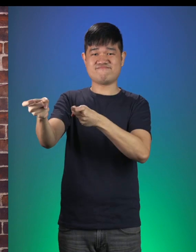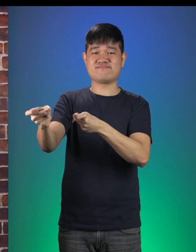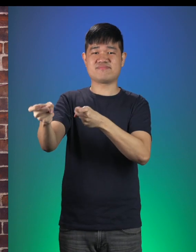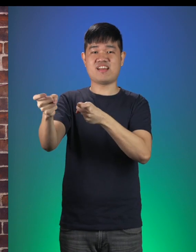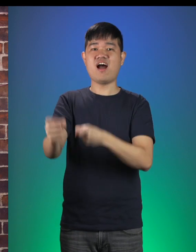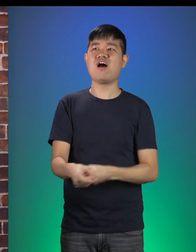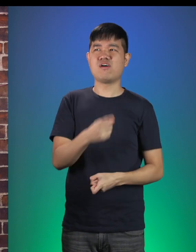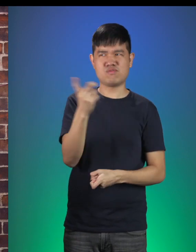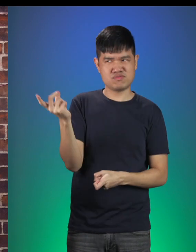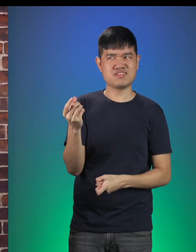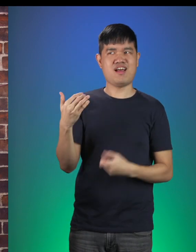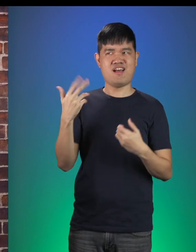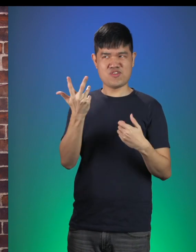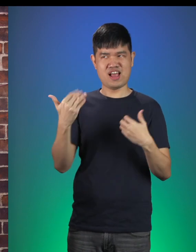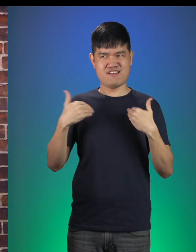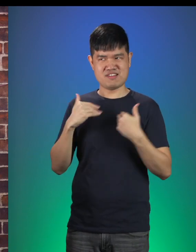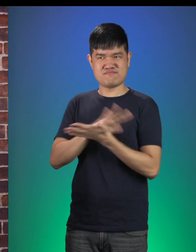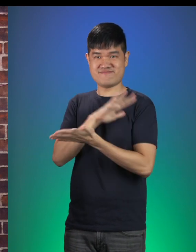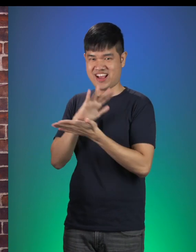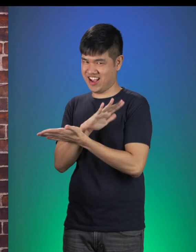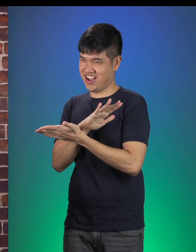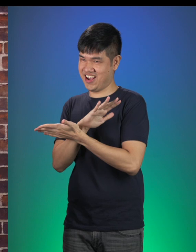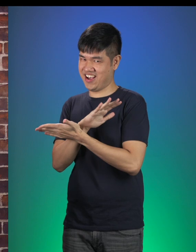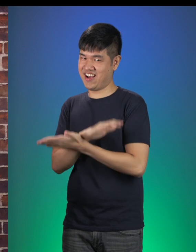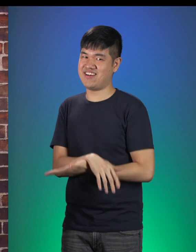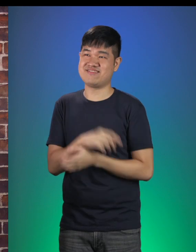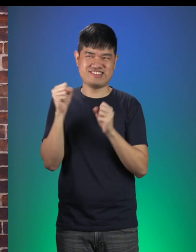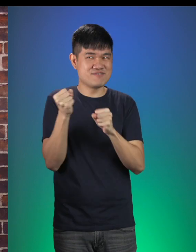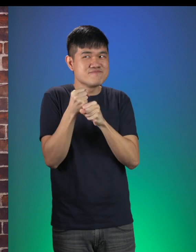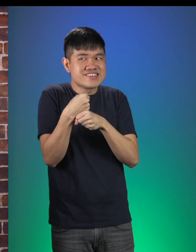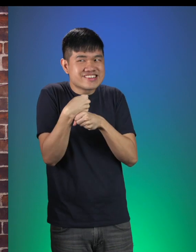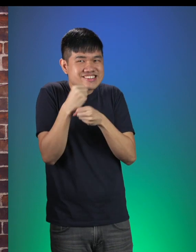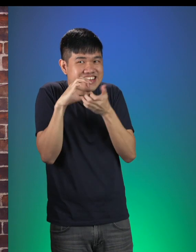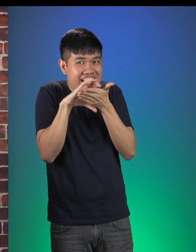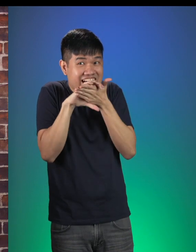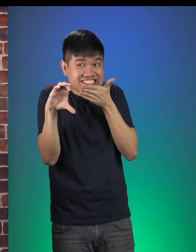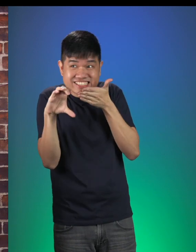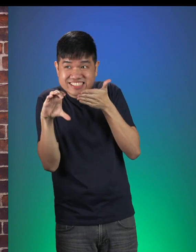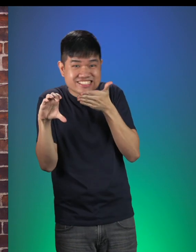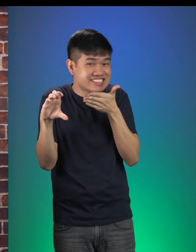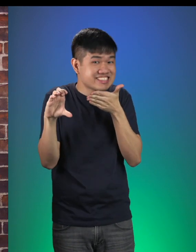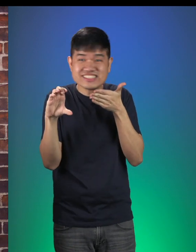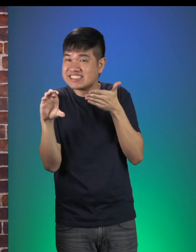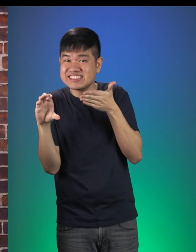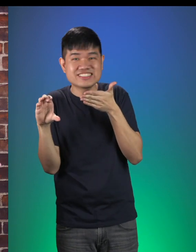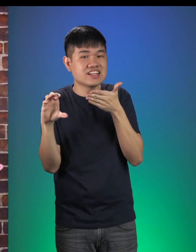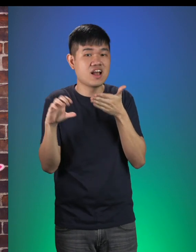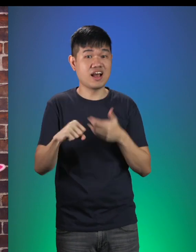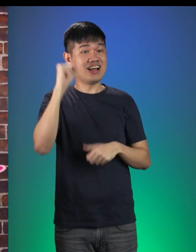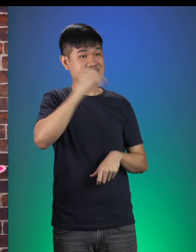And since you three have paper in your house, maybe you could help me make a card? Pig 1: Of course we can!